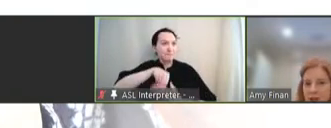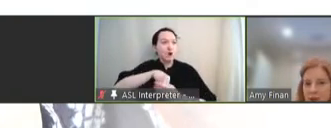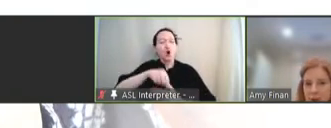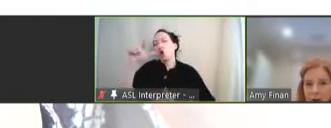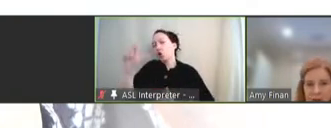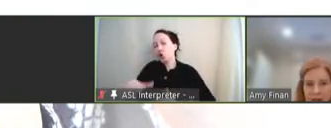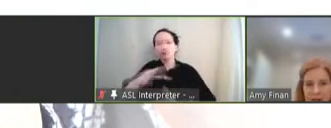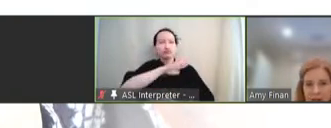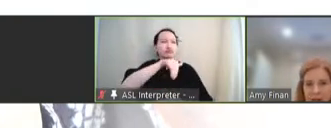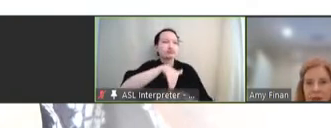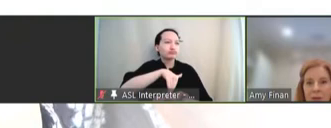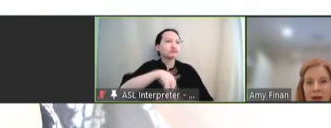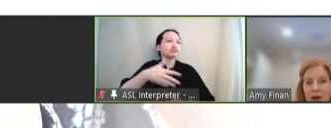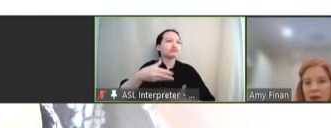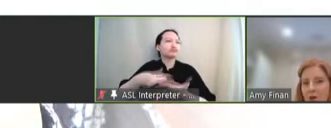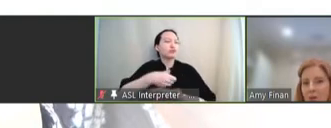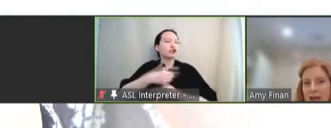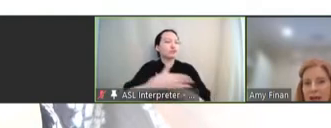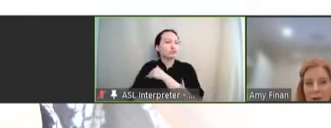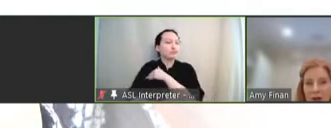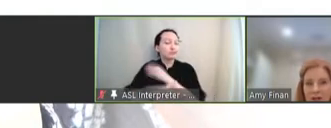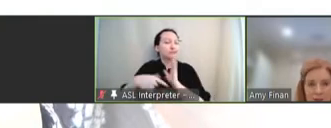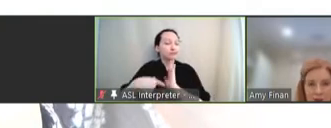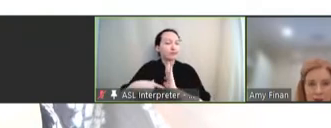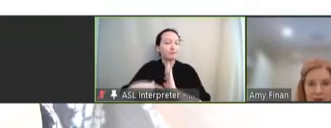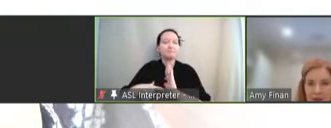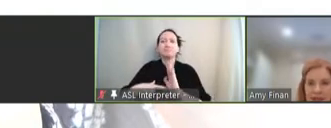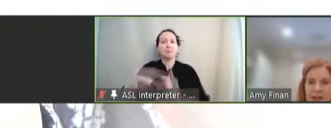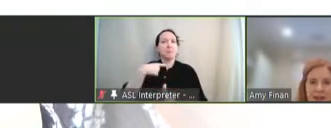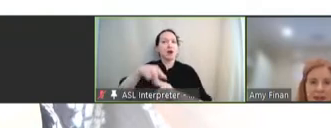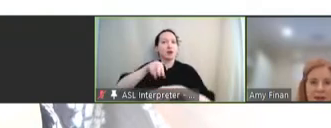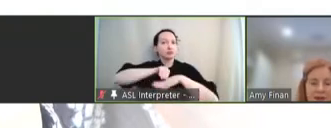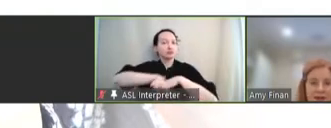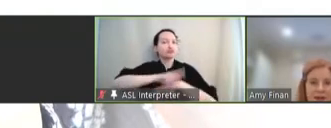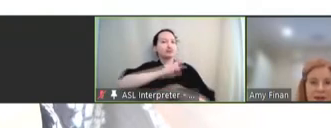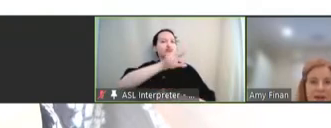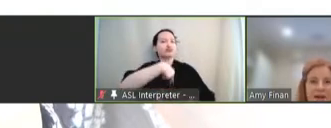country representatives may also play a positive role in vaccine acceptance.